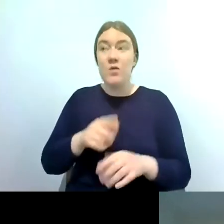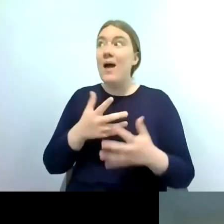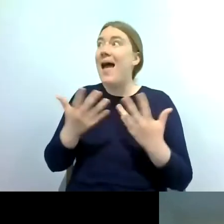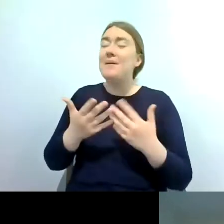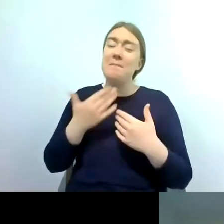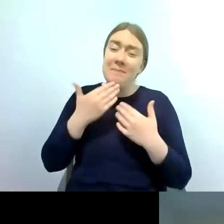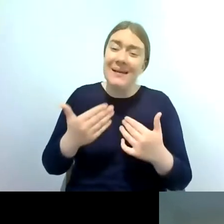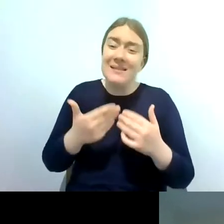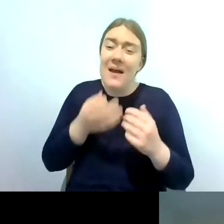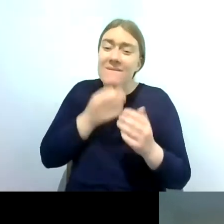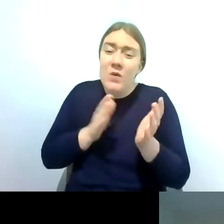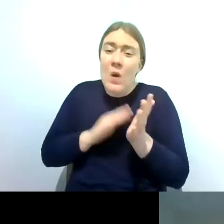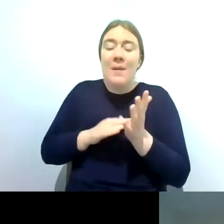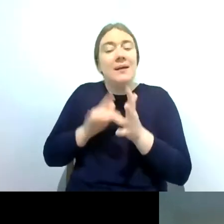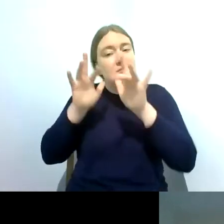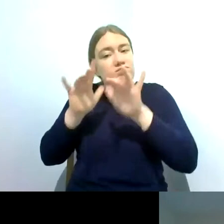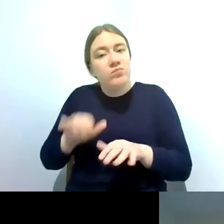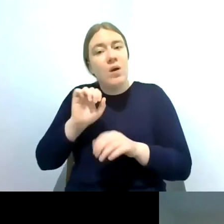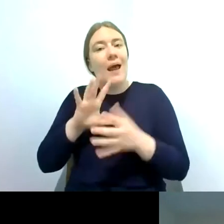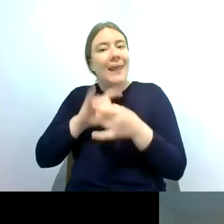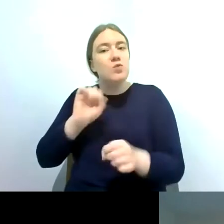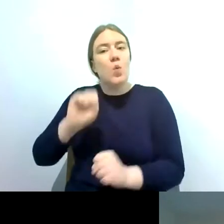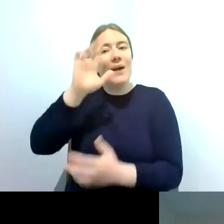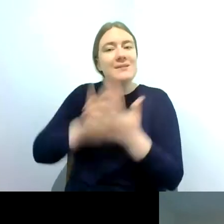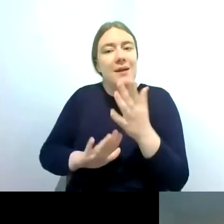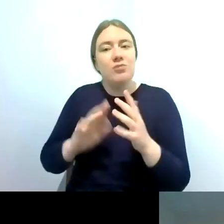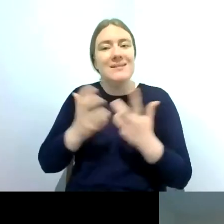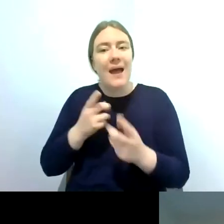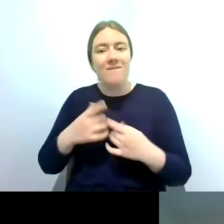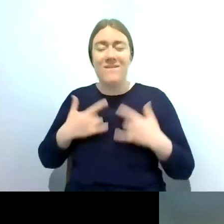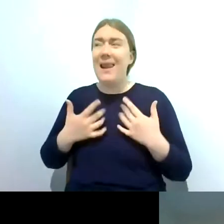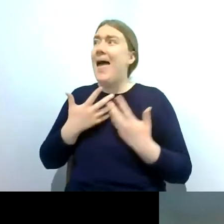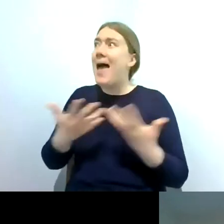about your experience this evening we would be really grateful for any feedback that you have